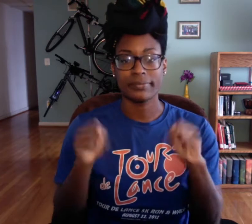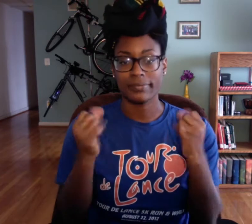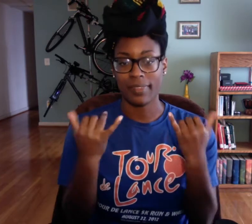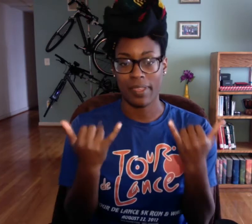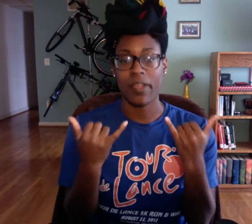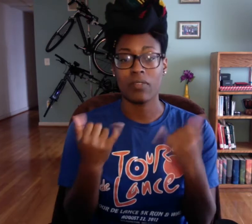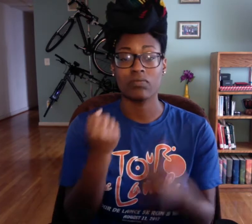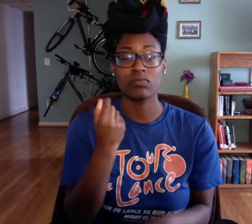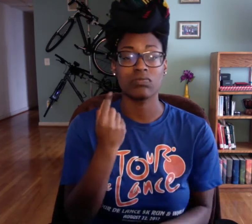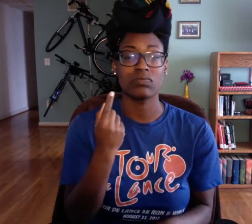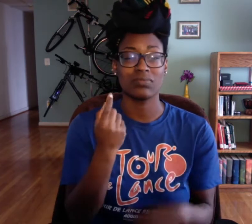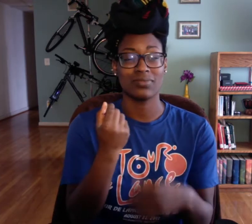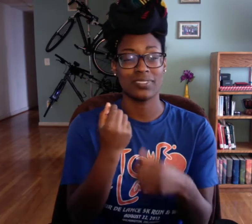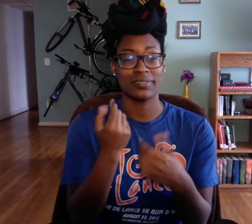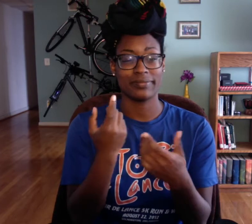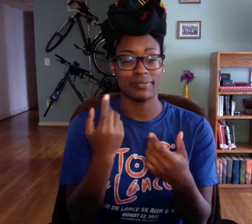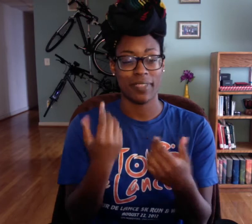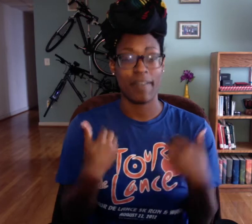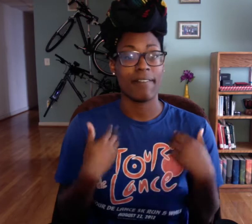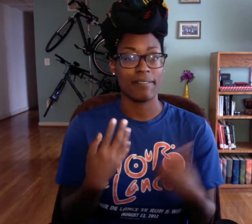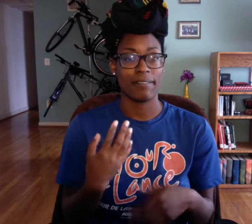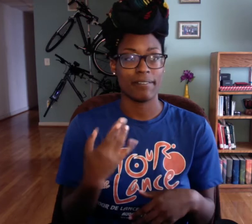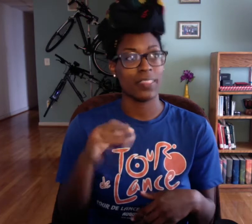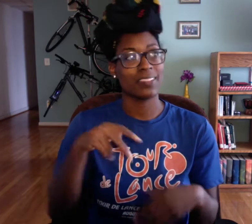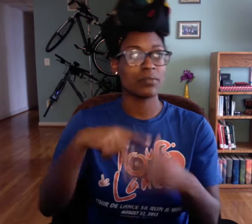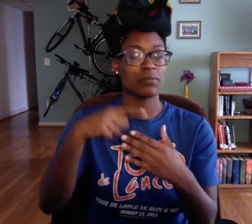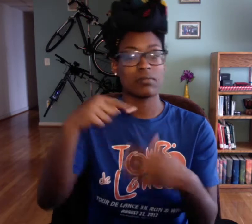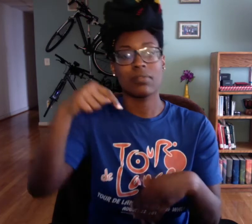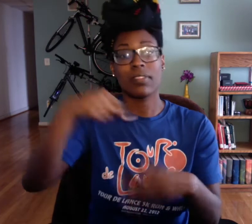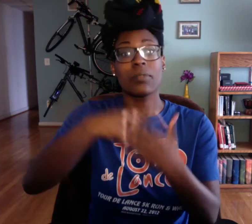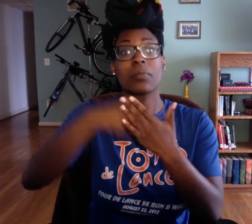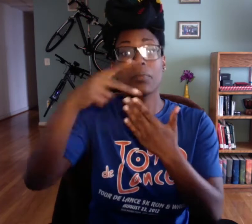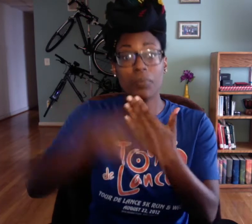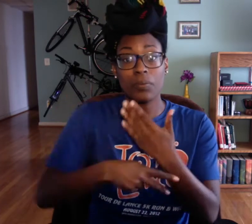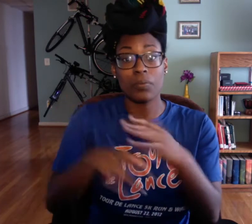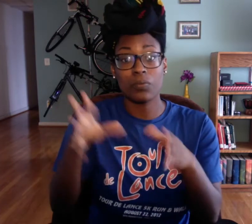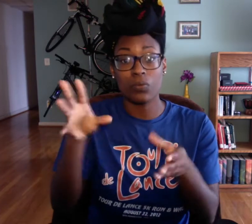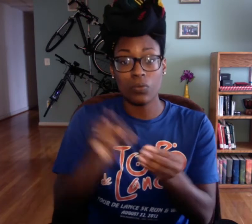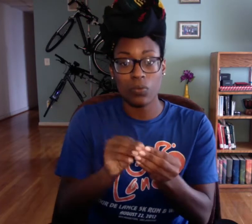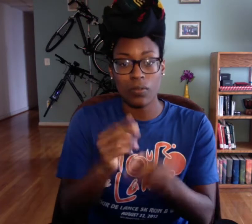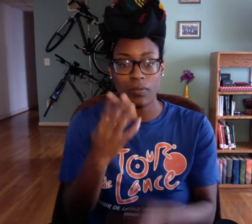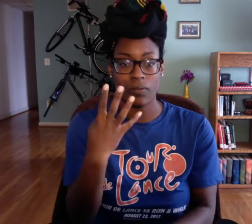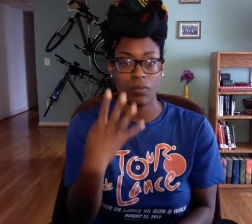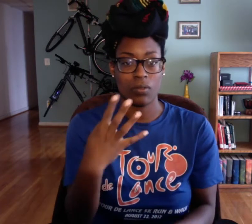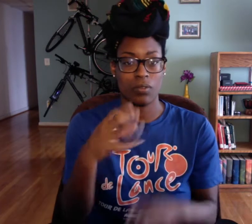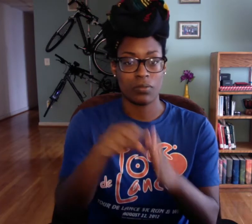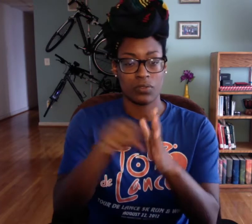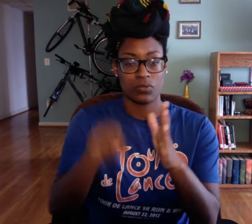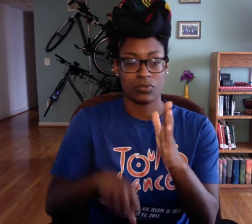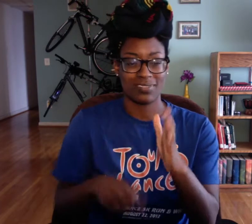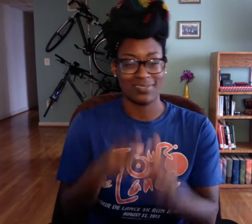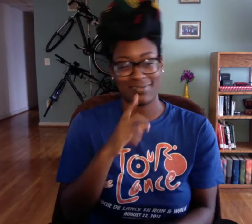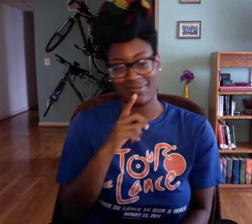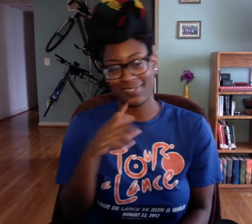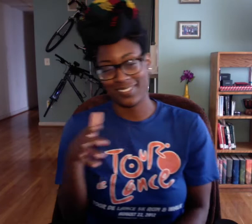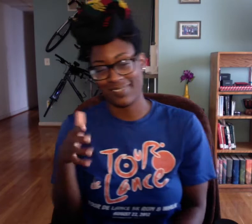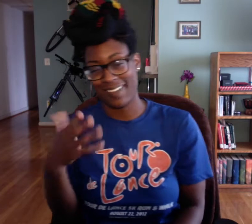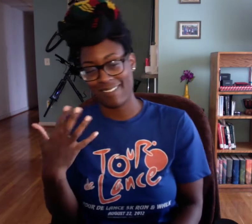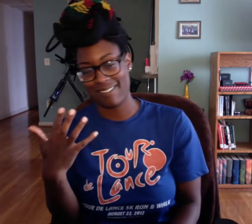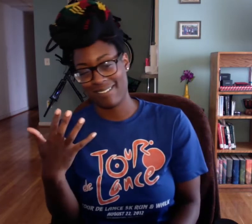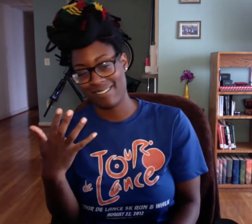So those are my 4 classes that I'm taking now and this program is program is 4 semesters.